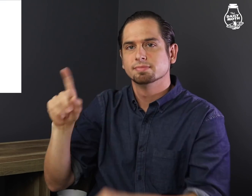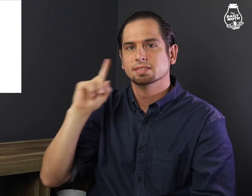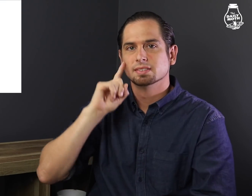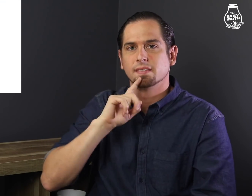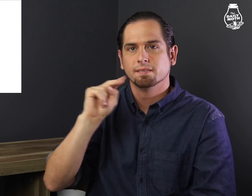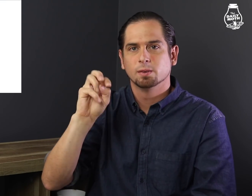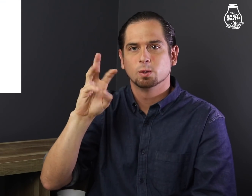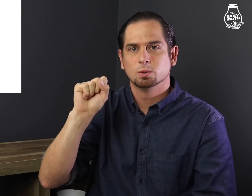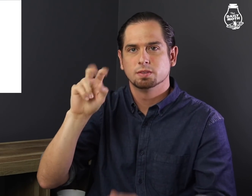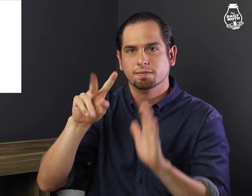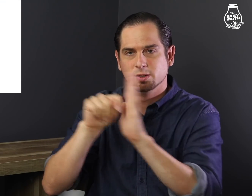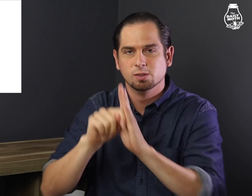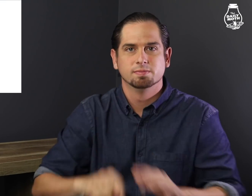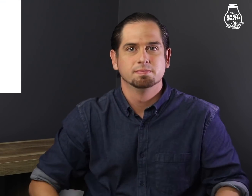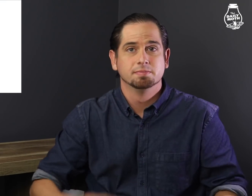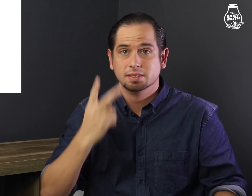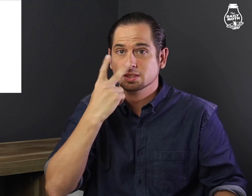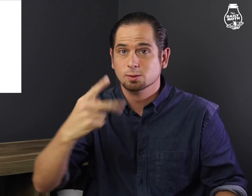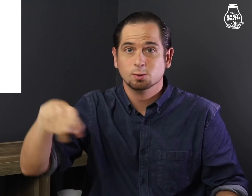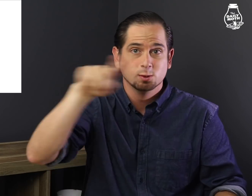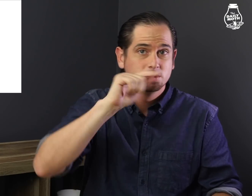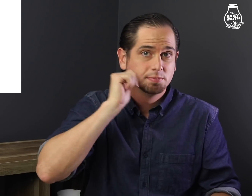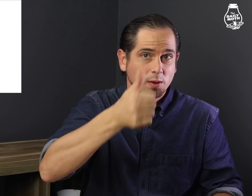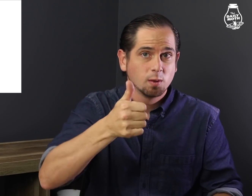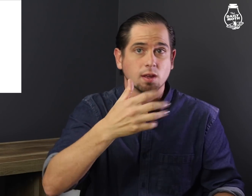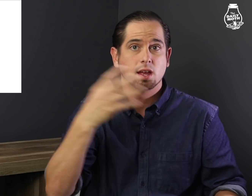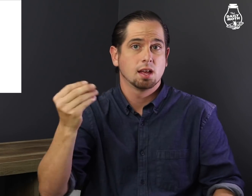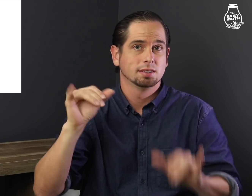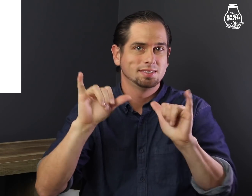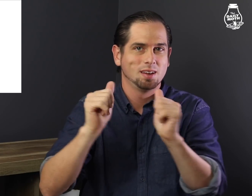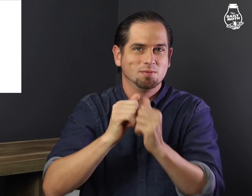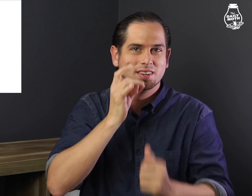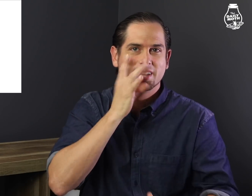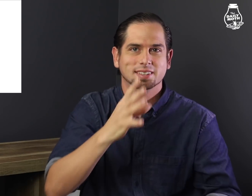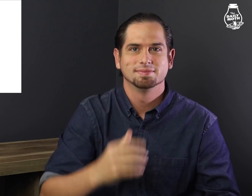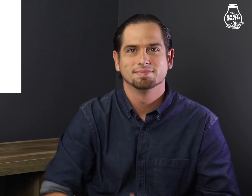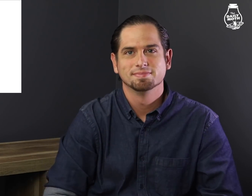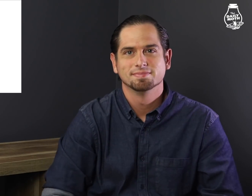Check out our Deaf News videos. See you tomorrow and stay with the light.